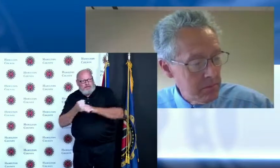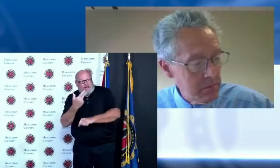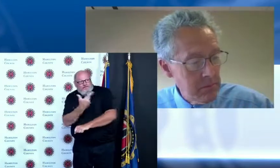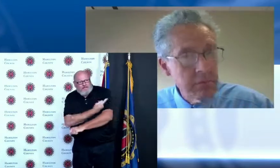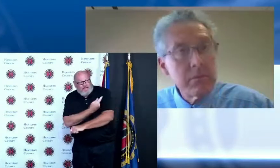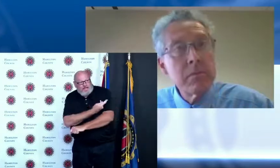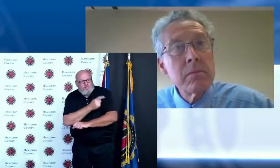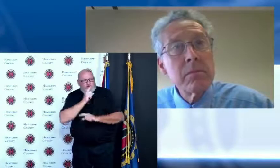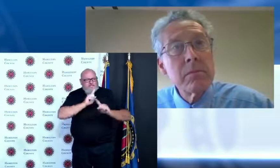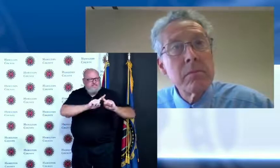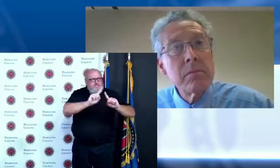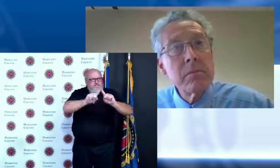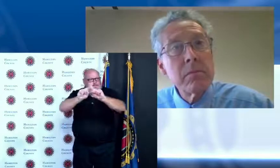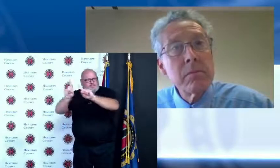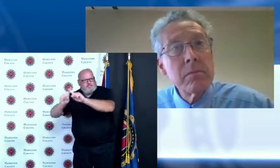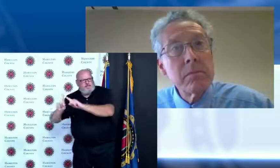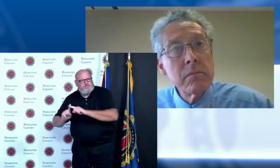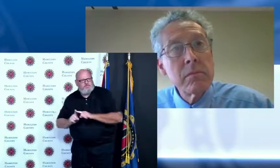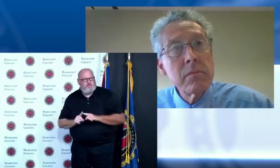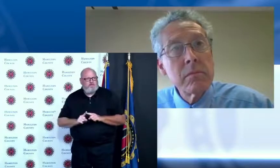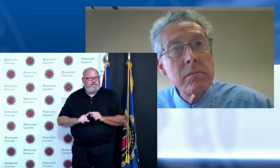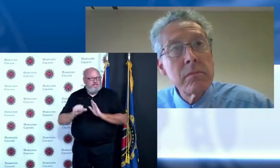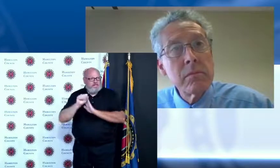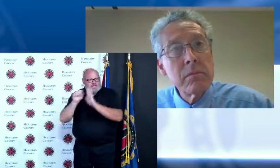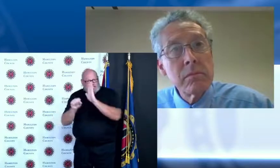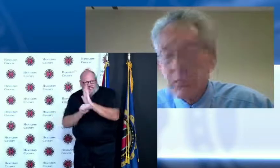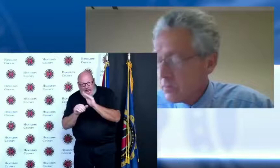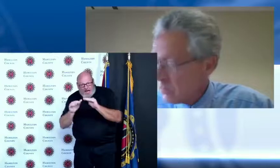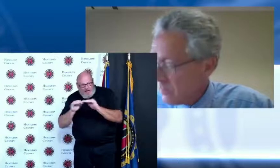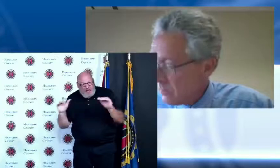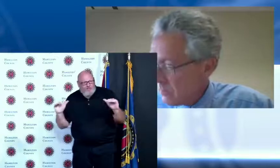both at the state level and locally to encourage people to get vaccinated so